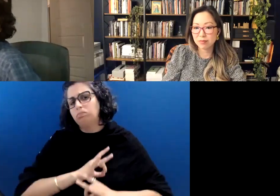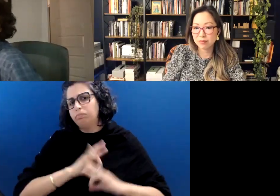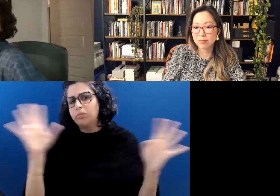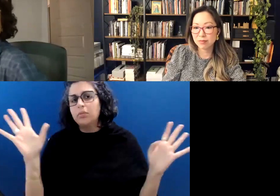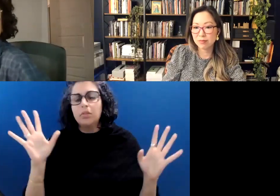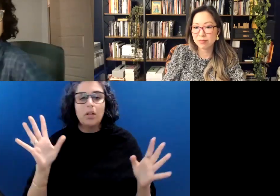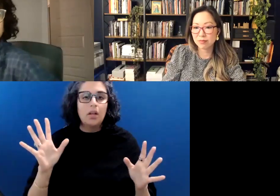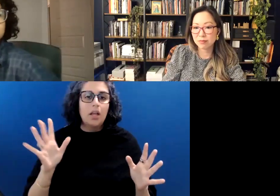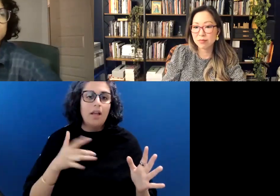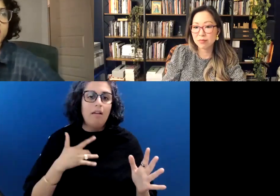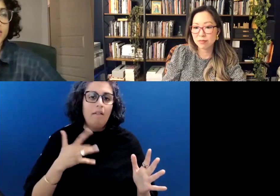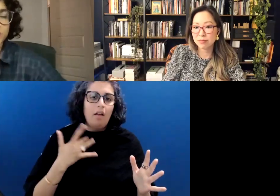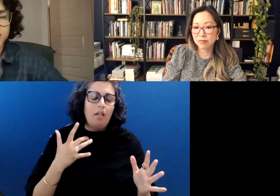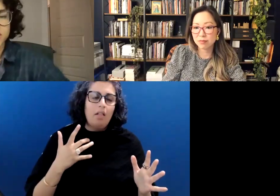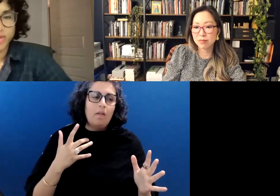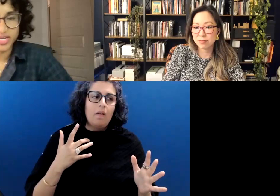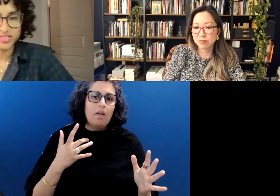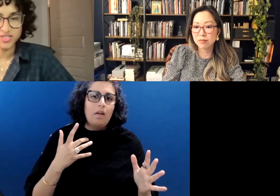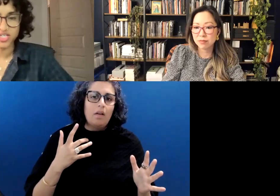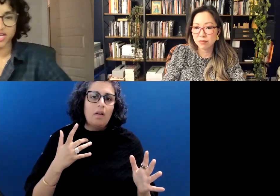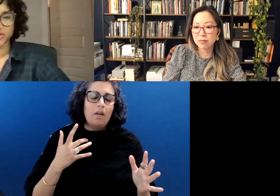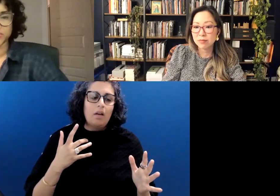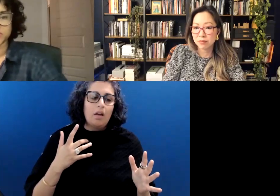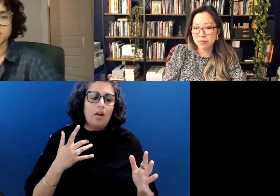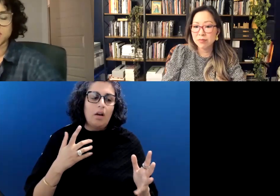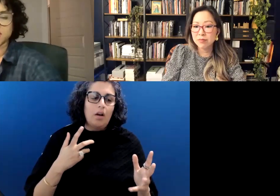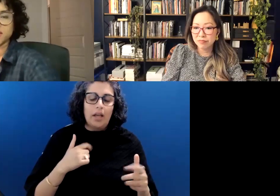bit like dragged myself back into the shadows.